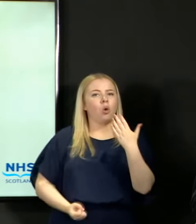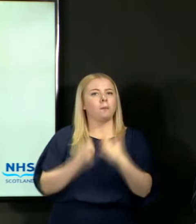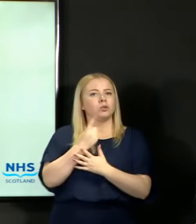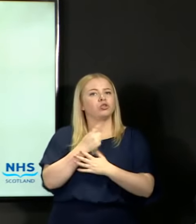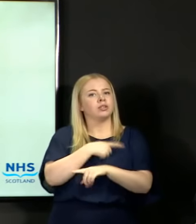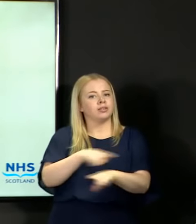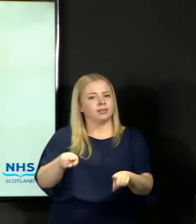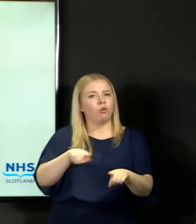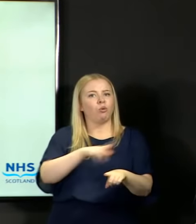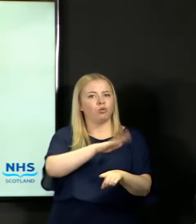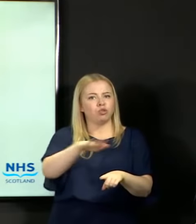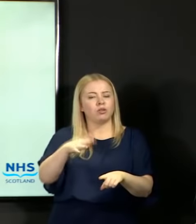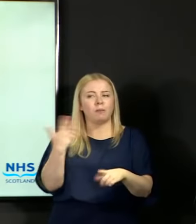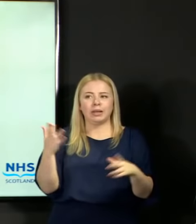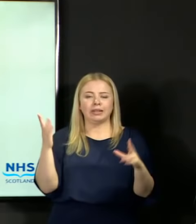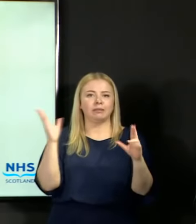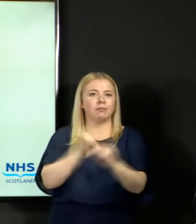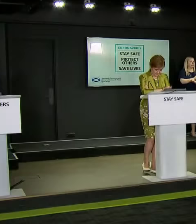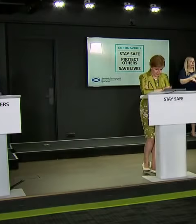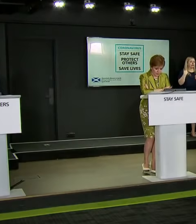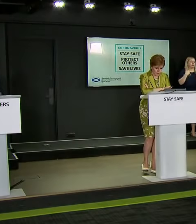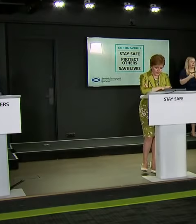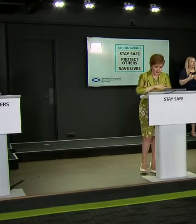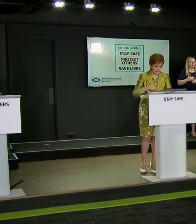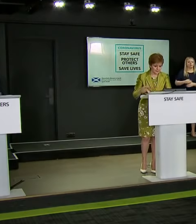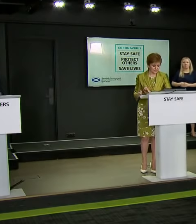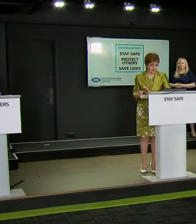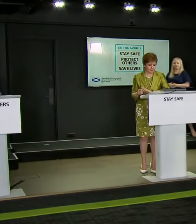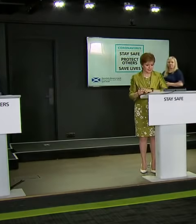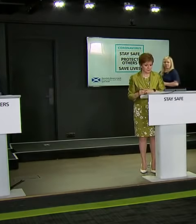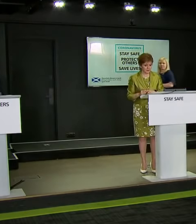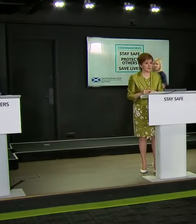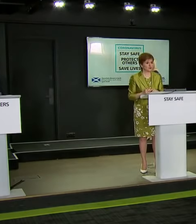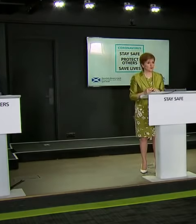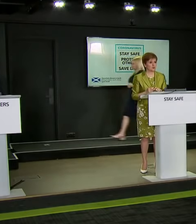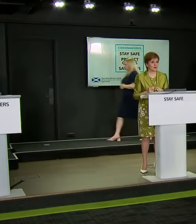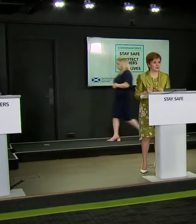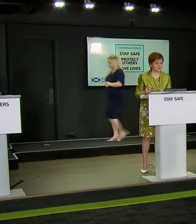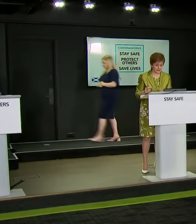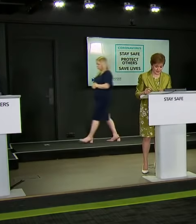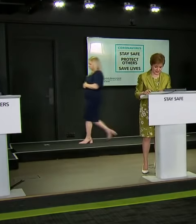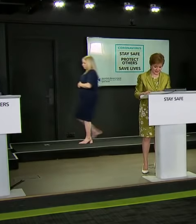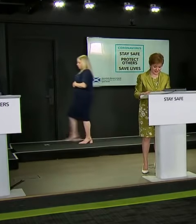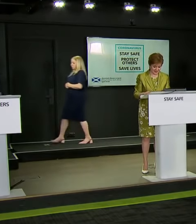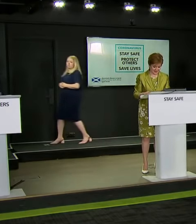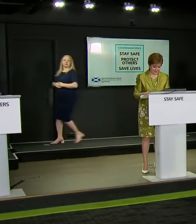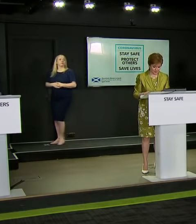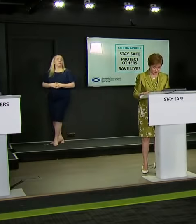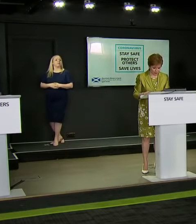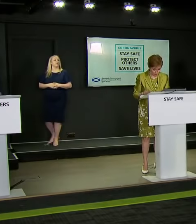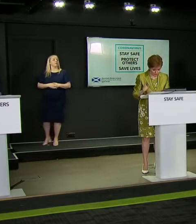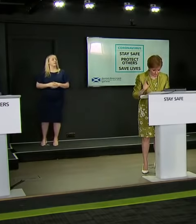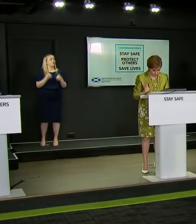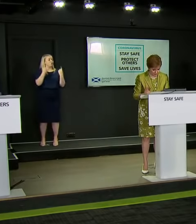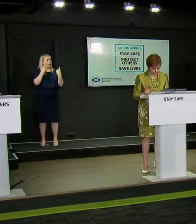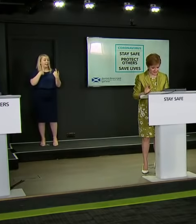missing over the course of the last five months. I am making pretty slow progress with these questions today, we still have a lot of questions